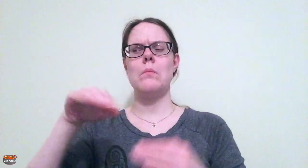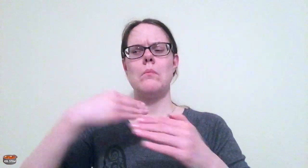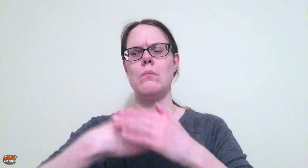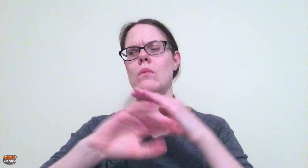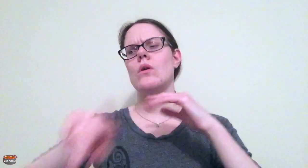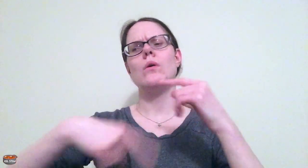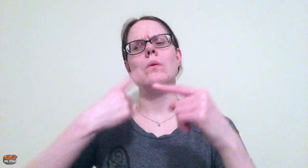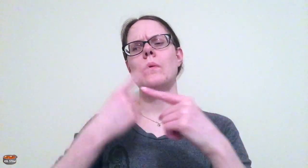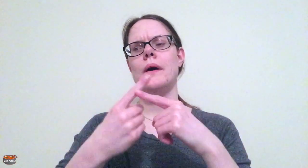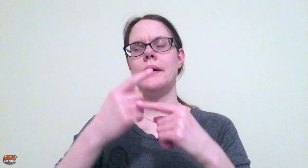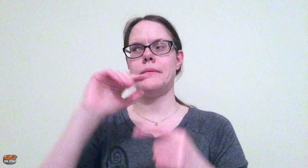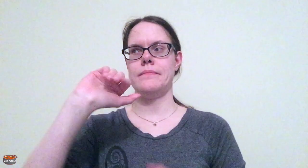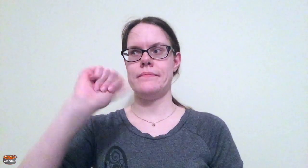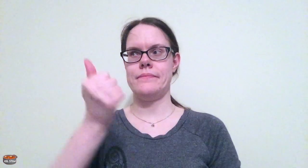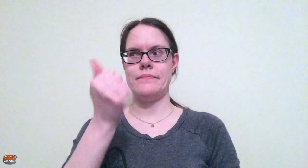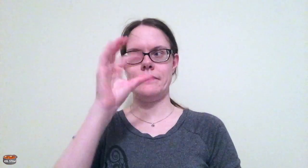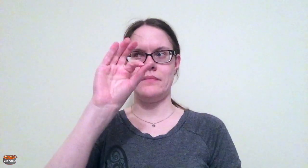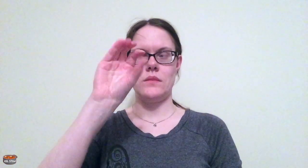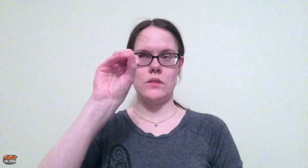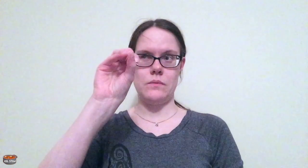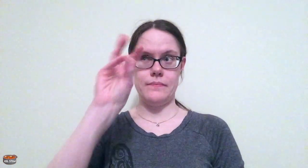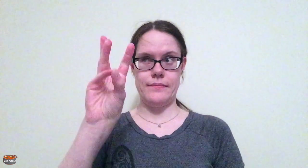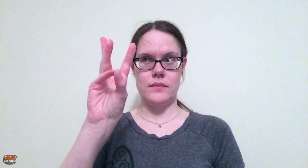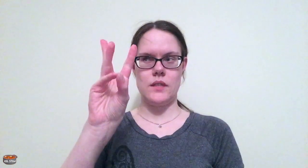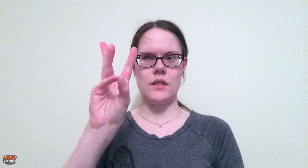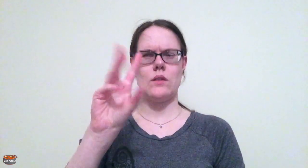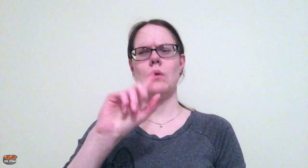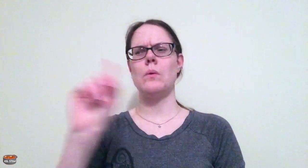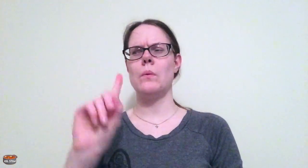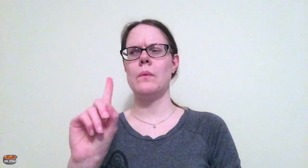Crane was born